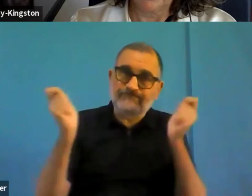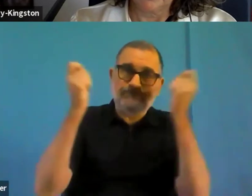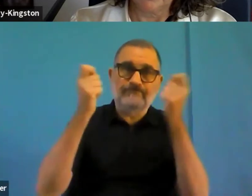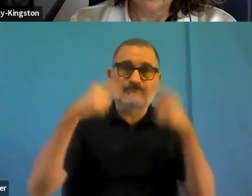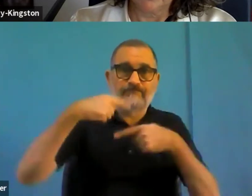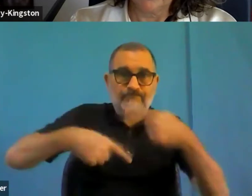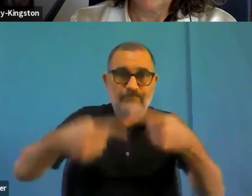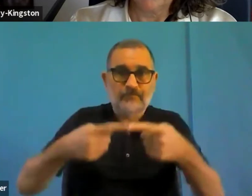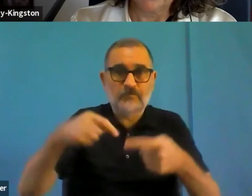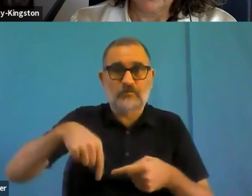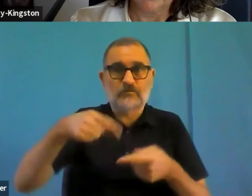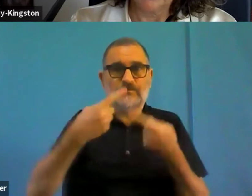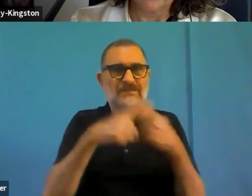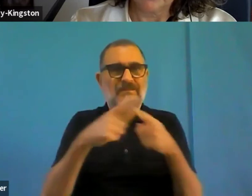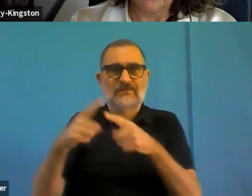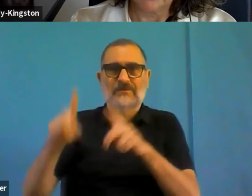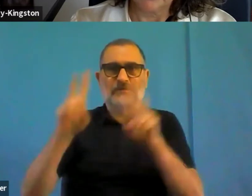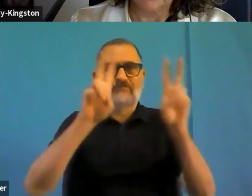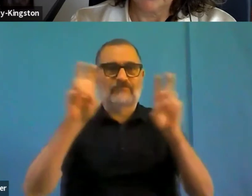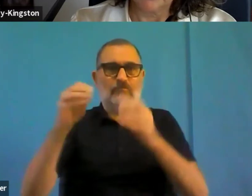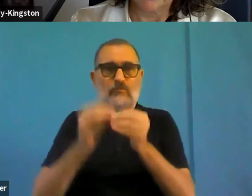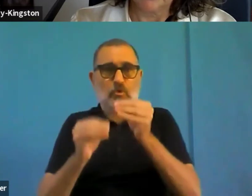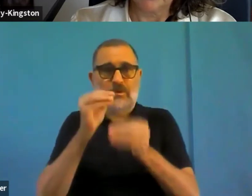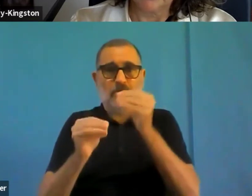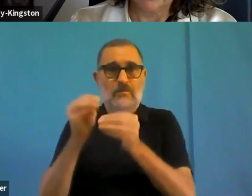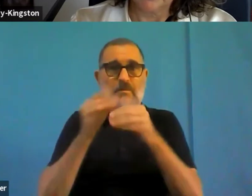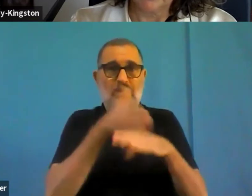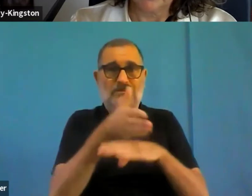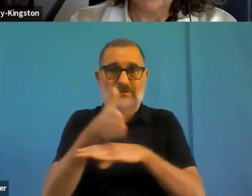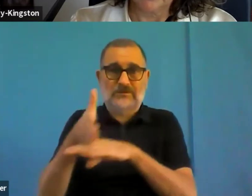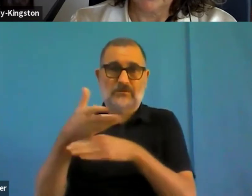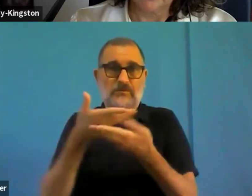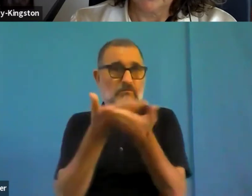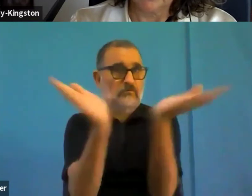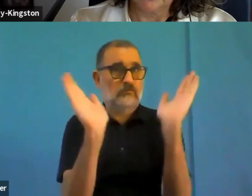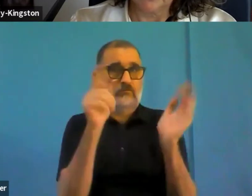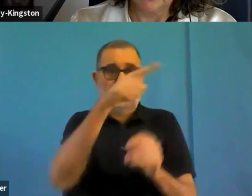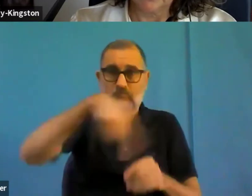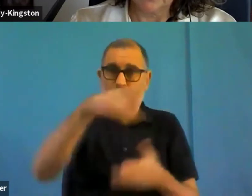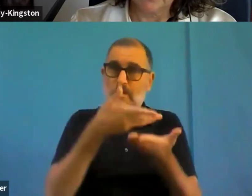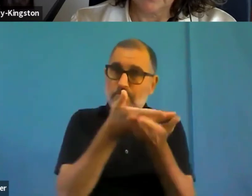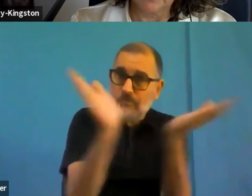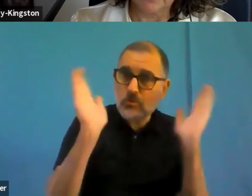public authorities, developers, industry, interpreters, organizations of people with